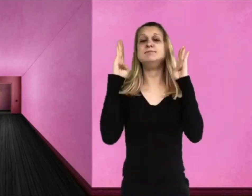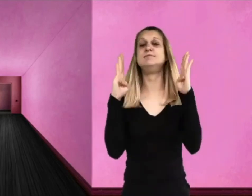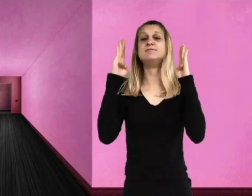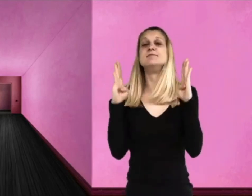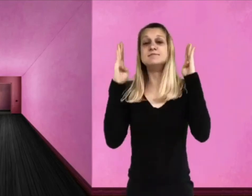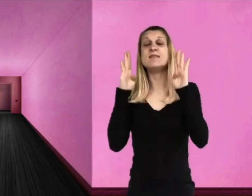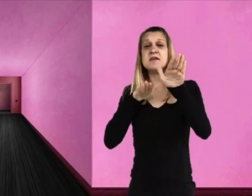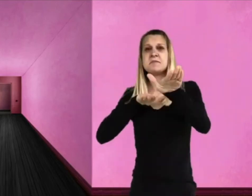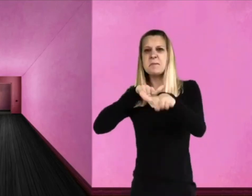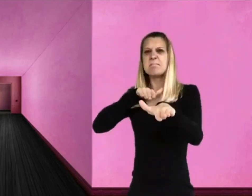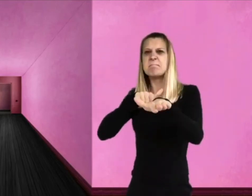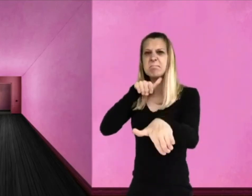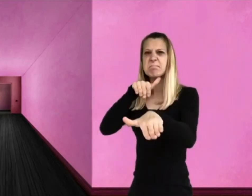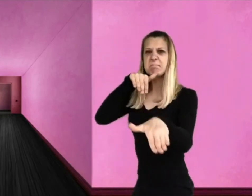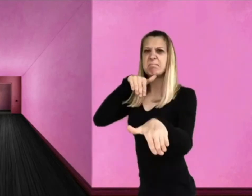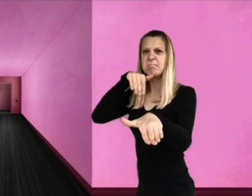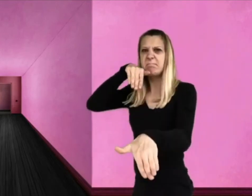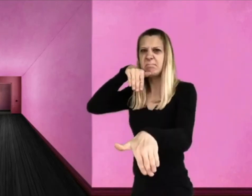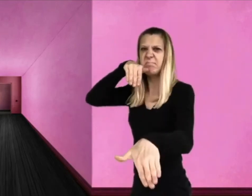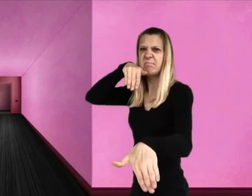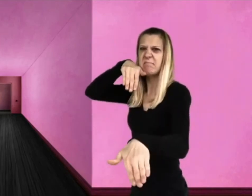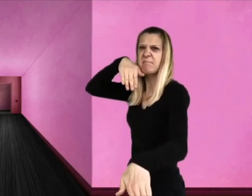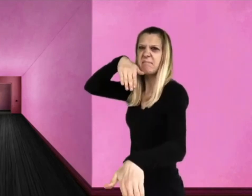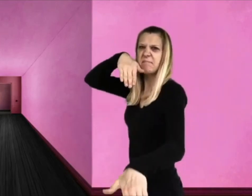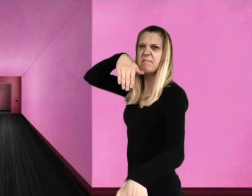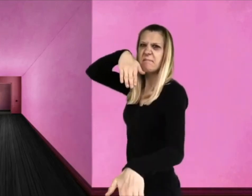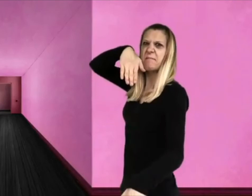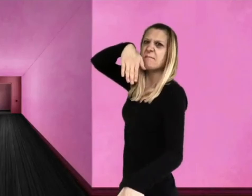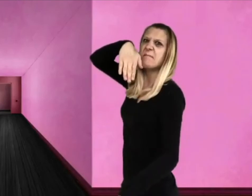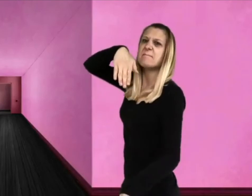The passages were sloping steeper and steeper downhill now.